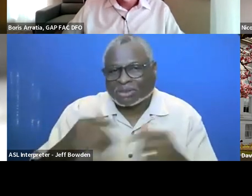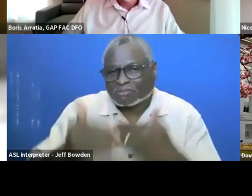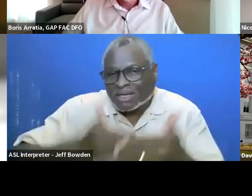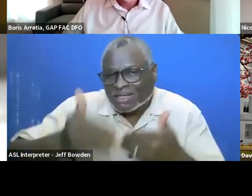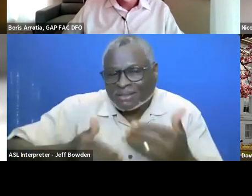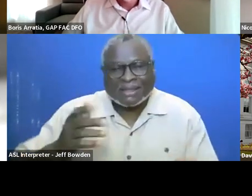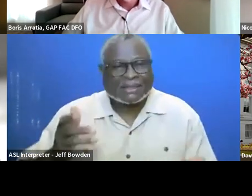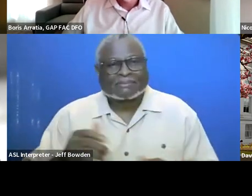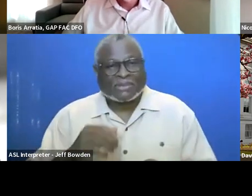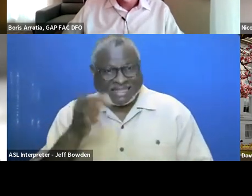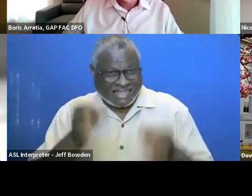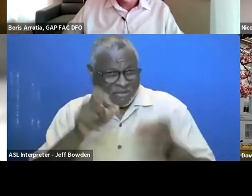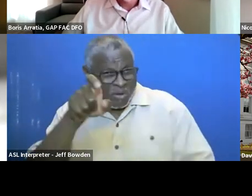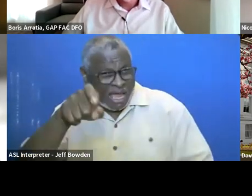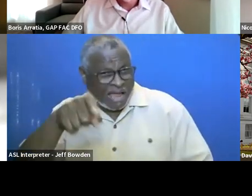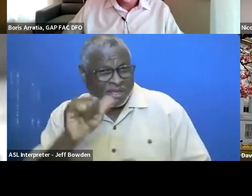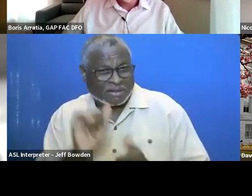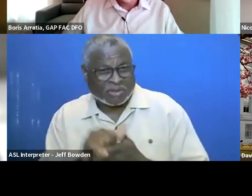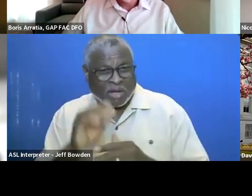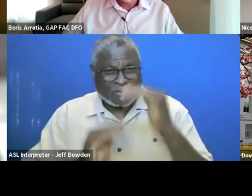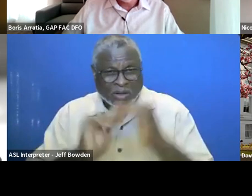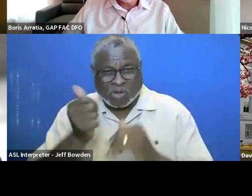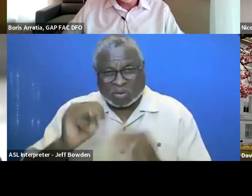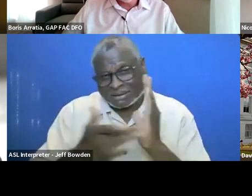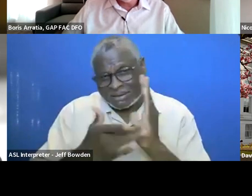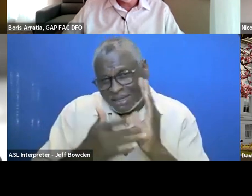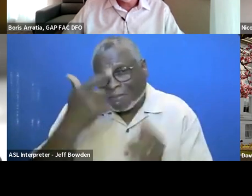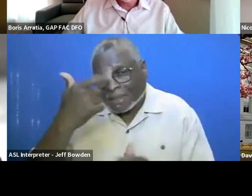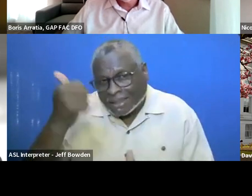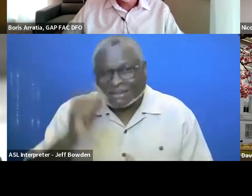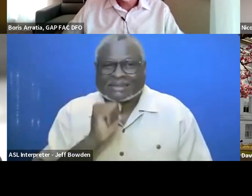Like if you have to build your own technology because maybe it is not readily available